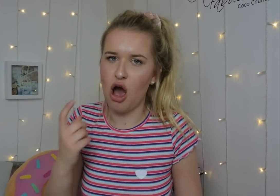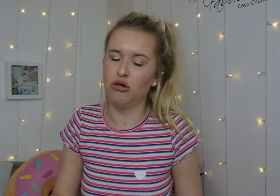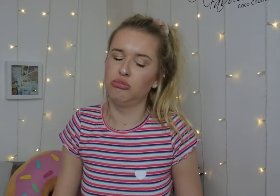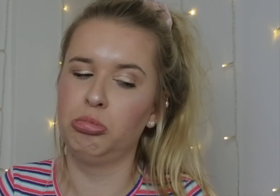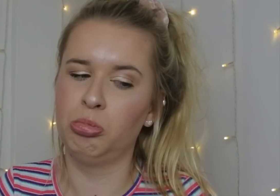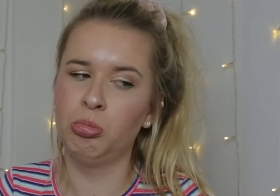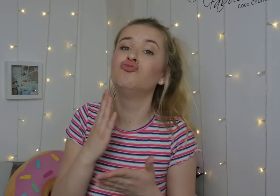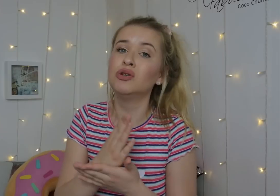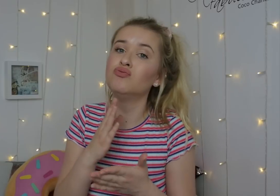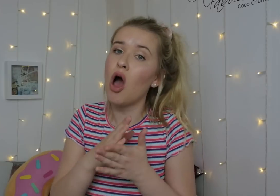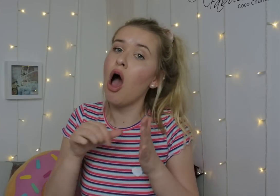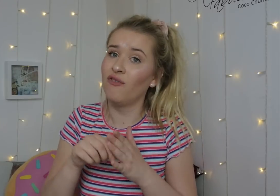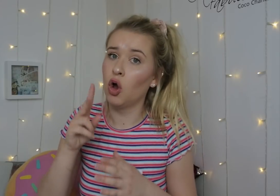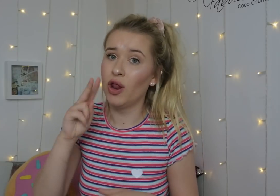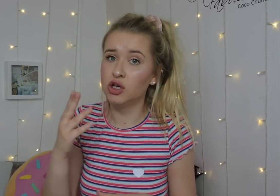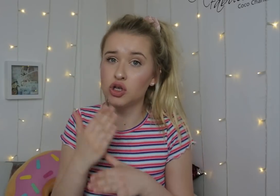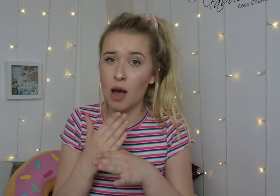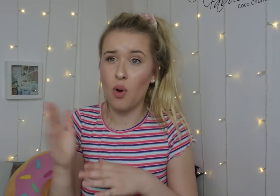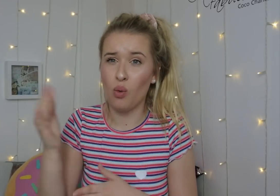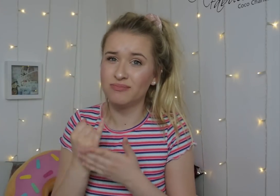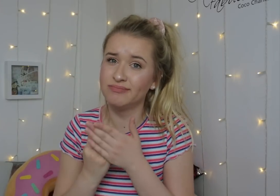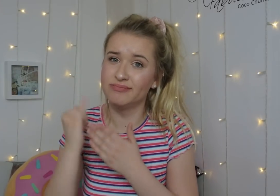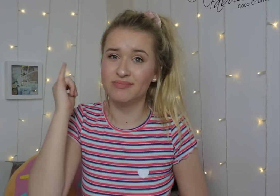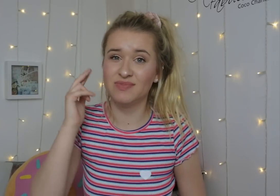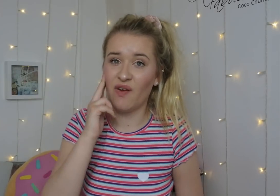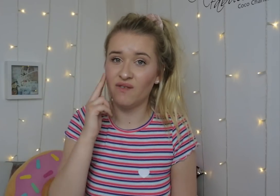It also really hard to look for a job as they rejected deaf people.